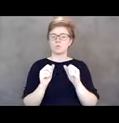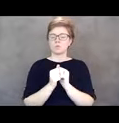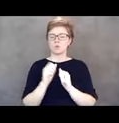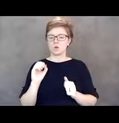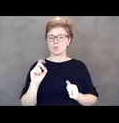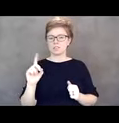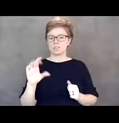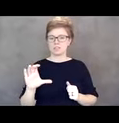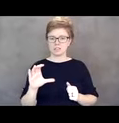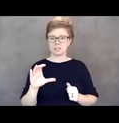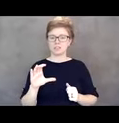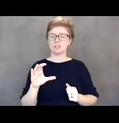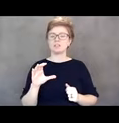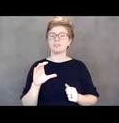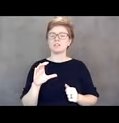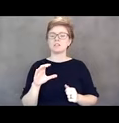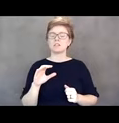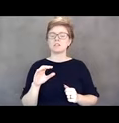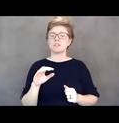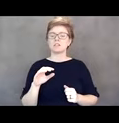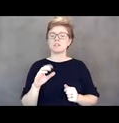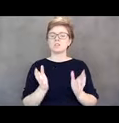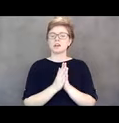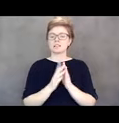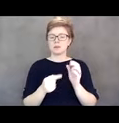She has a question about businesses who refuse to take their mask down,